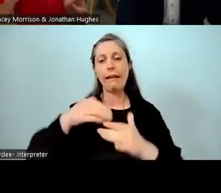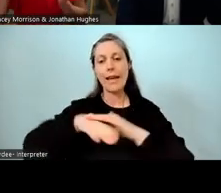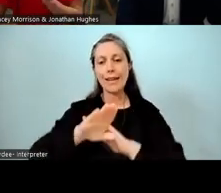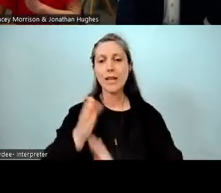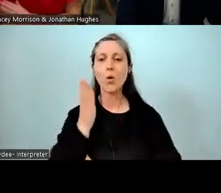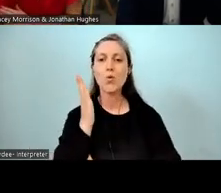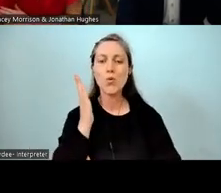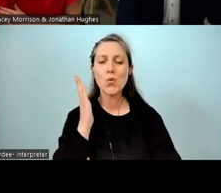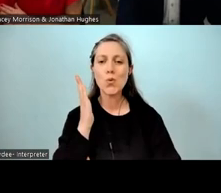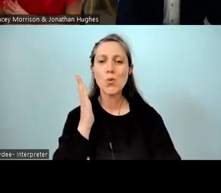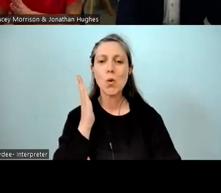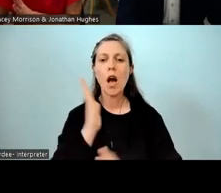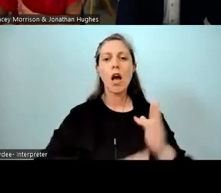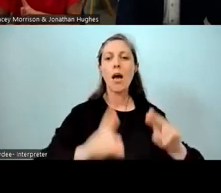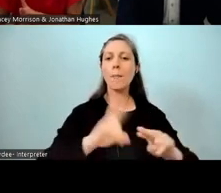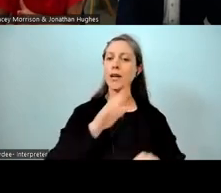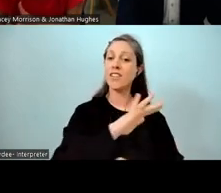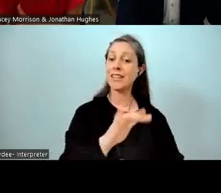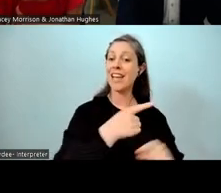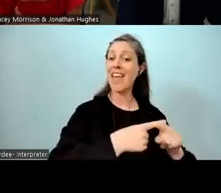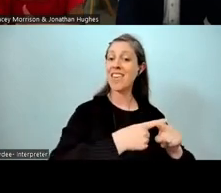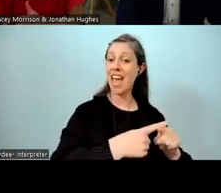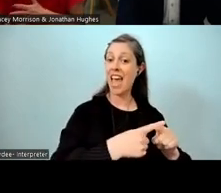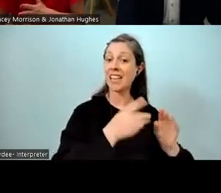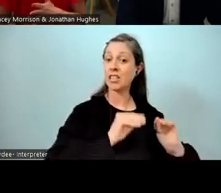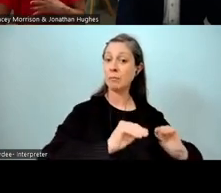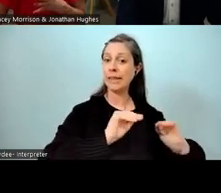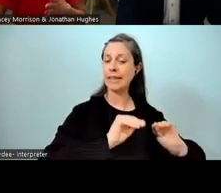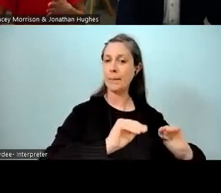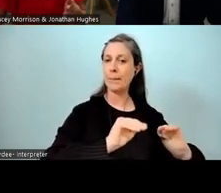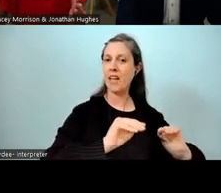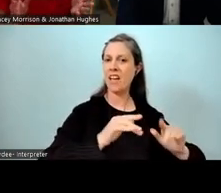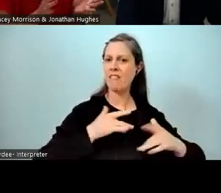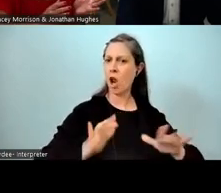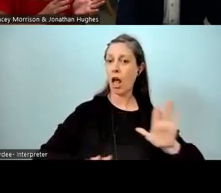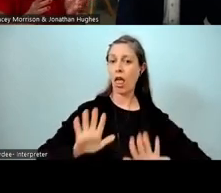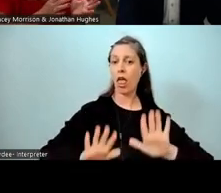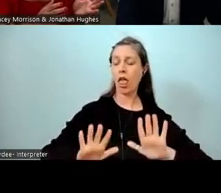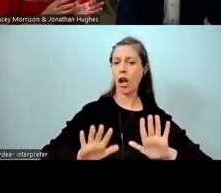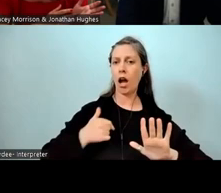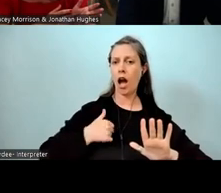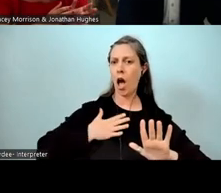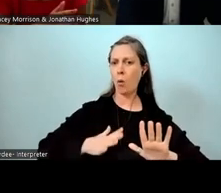parents of kids in the English medium feel a bit like, "Well, I want my child to learn too."